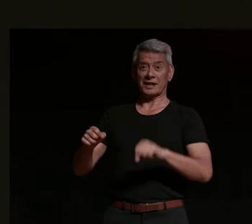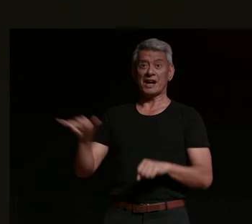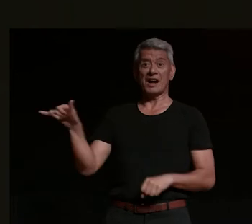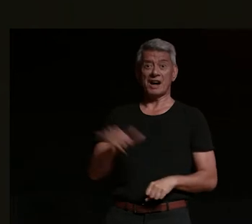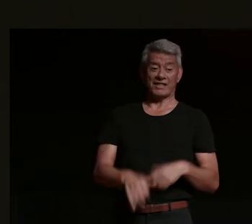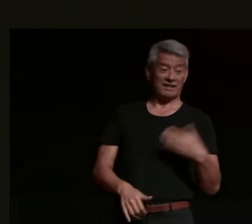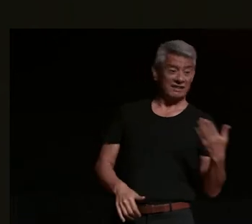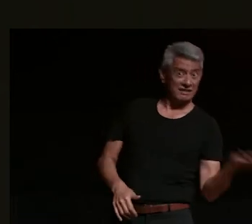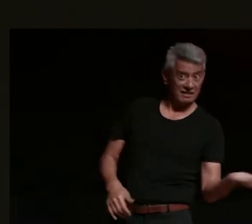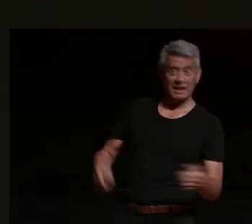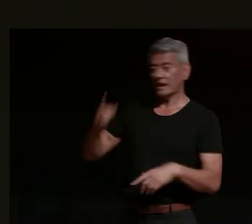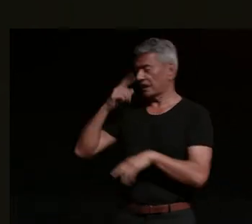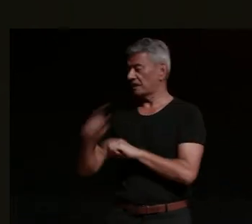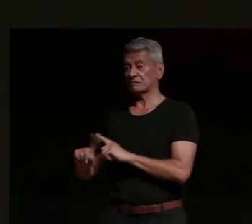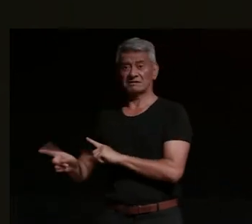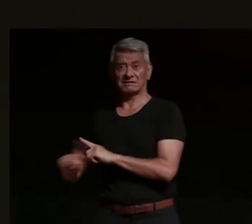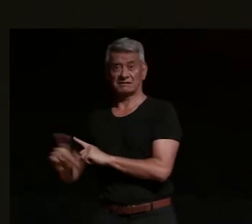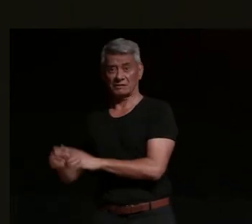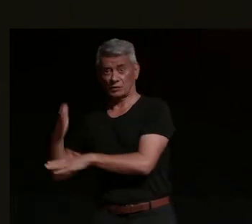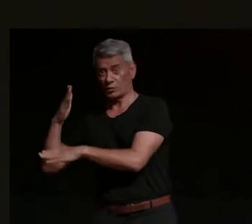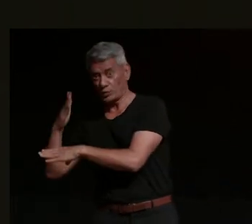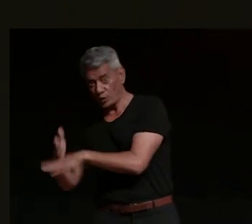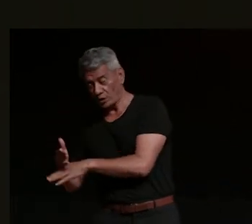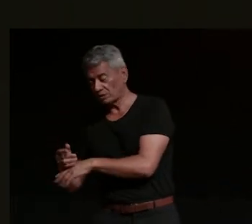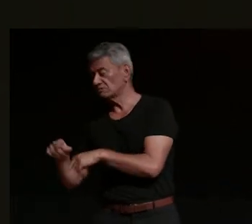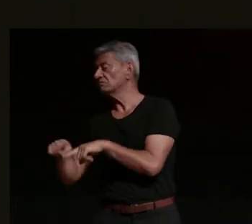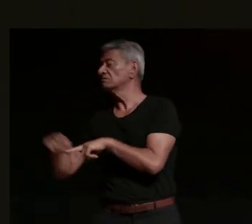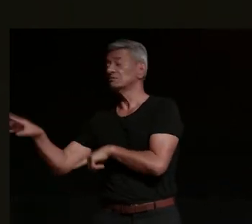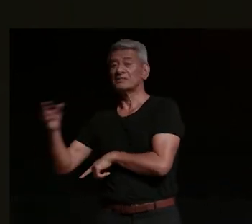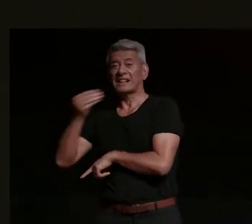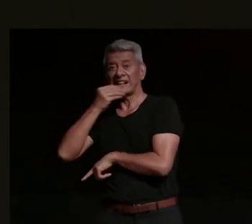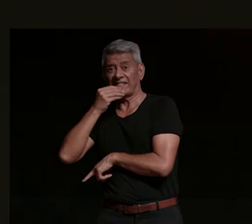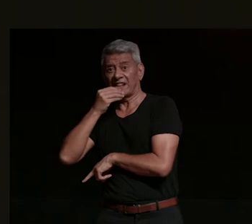commute backwards and forwards to work you know to the cafe you'll typically not go further than